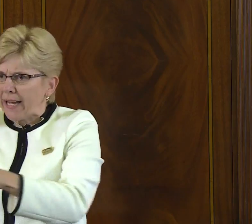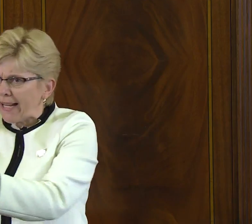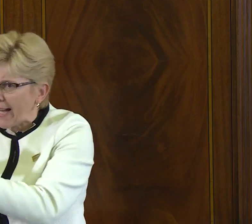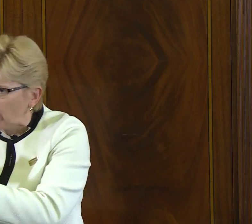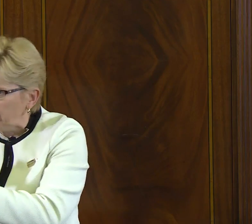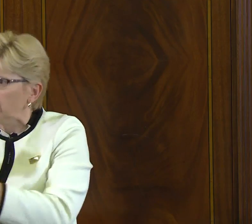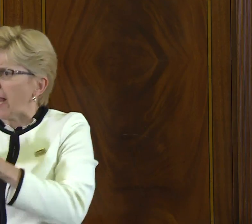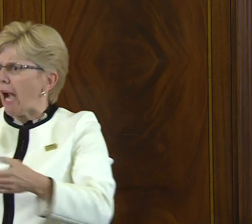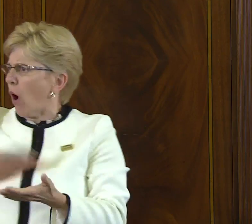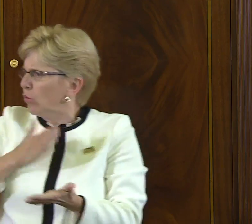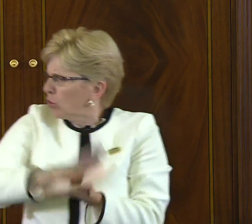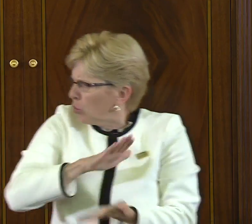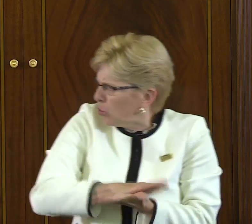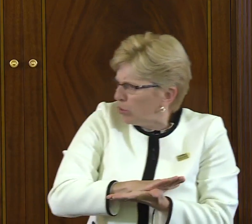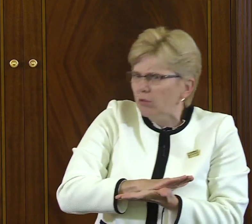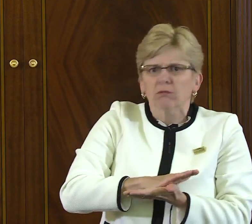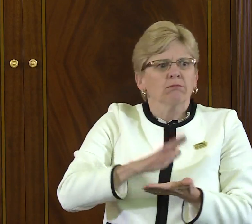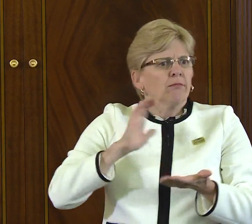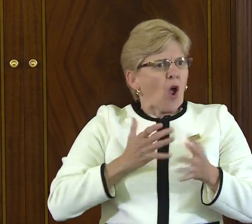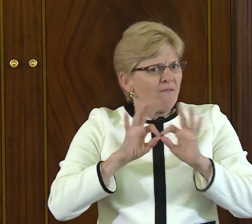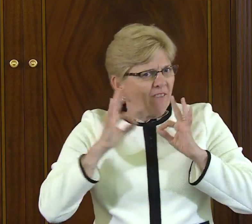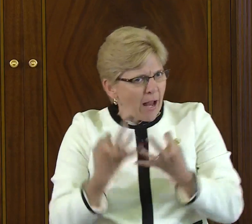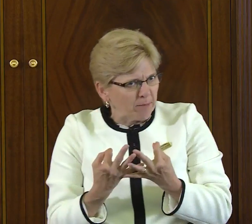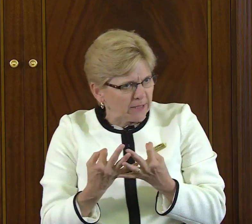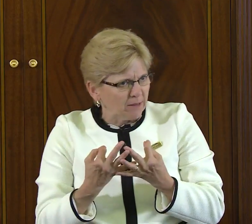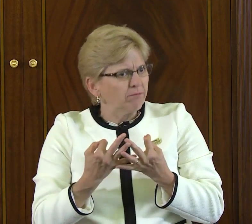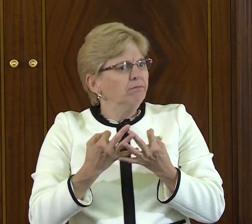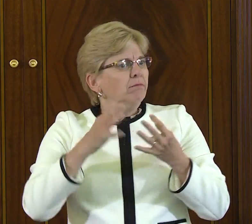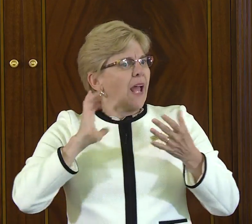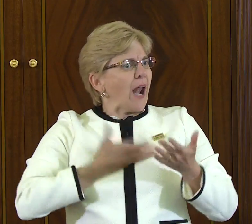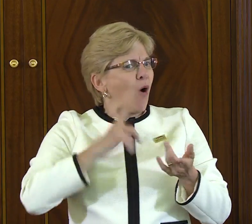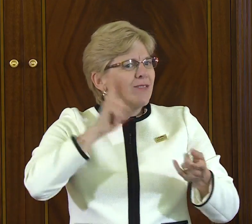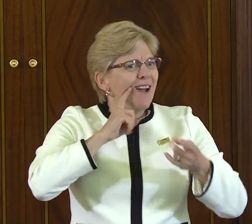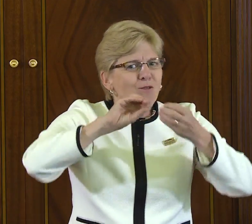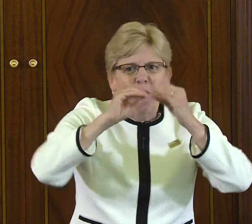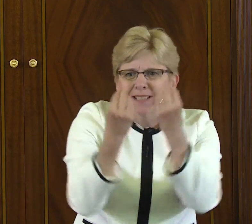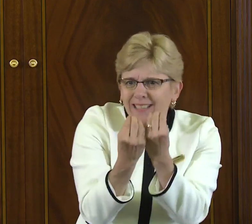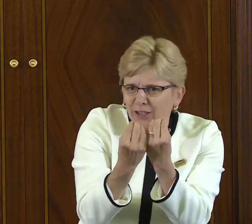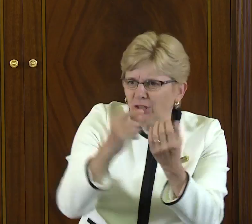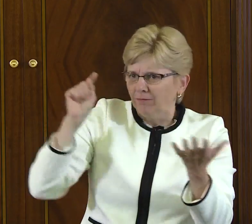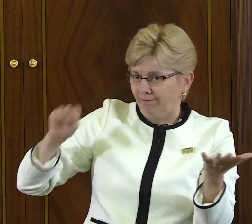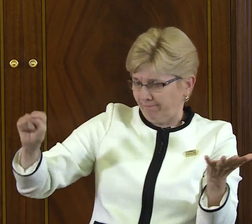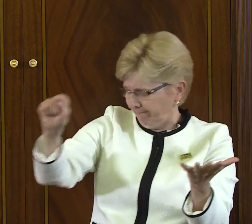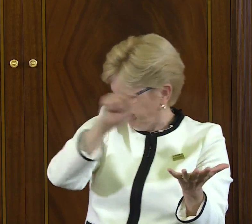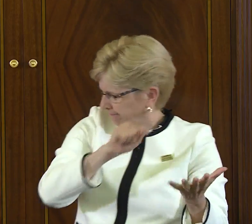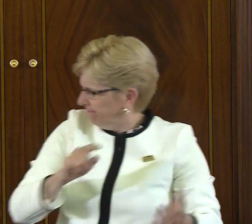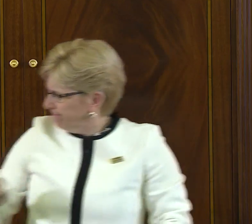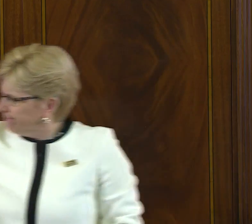in the political process and our communities and our schools and our family units, and our deaf organizations,